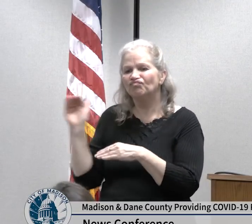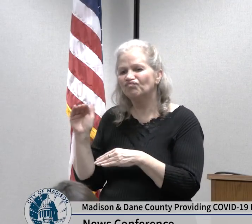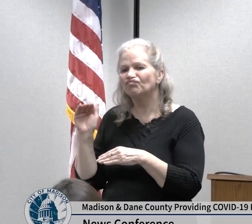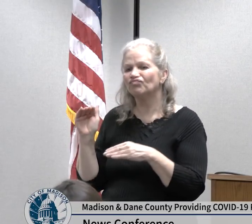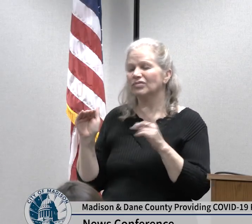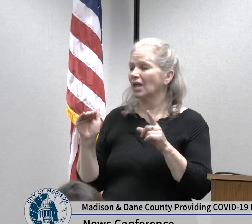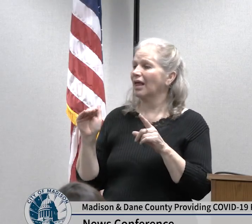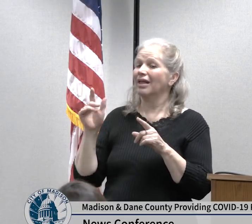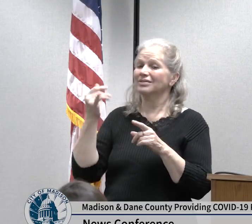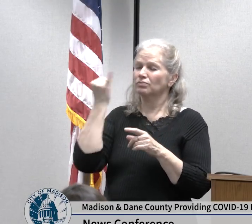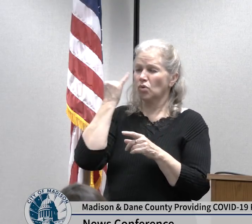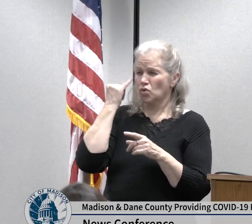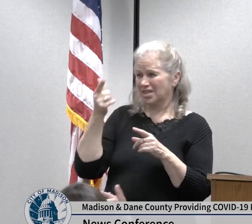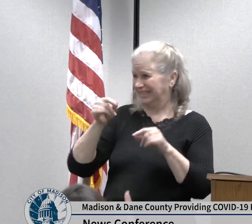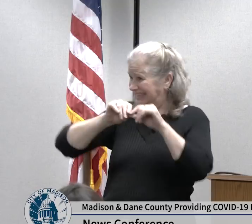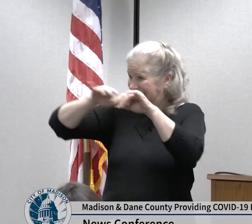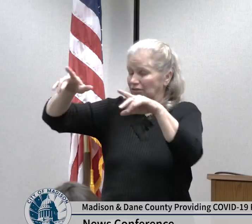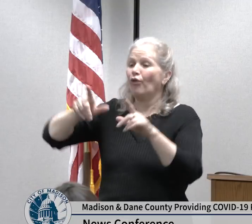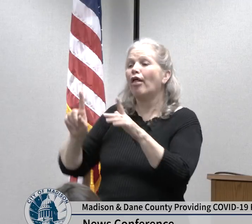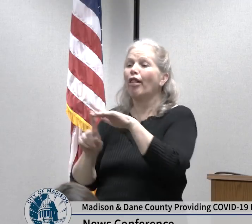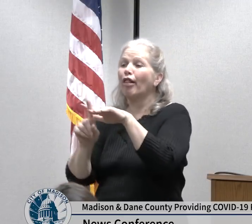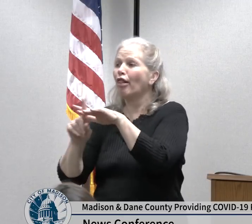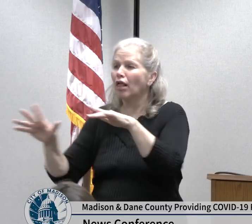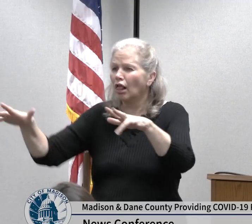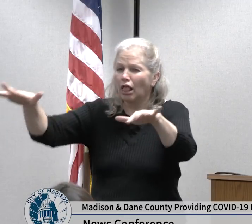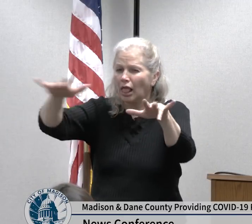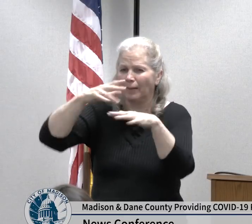who are 60 and over people with underlying health conditions and